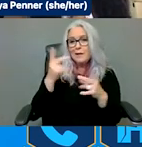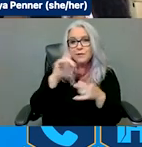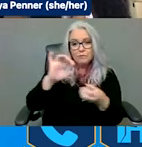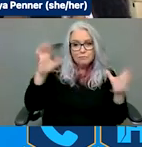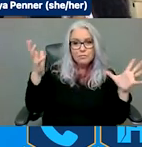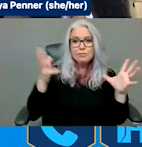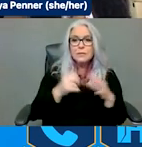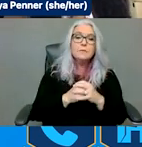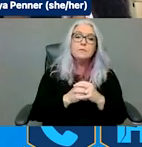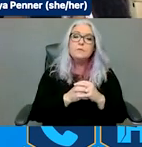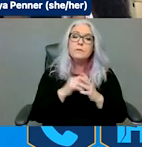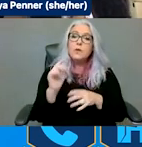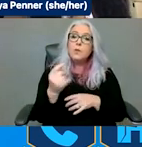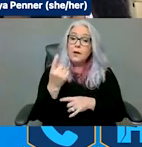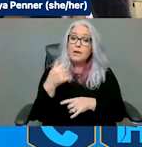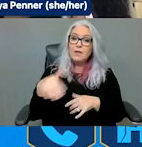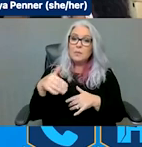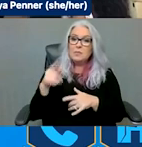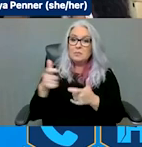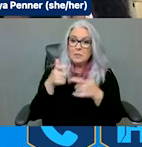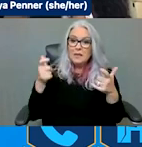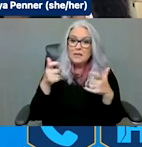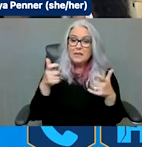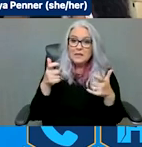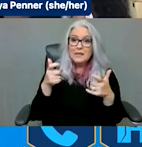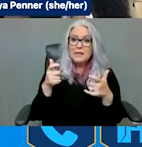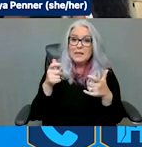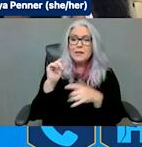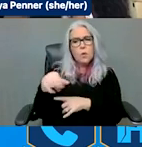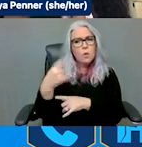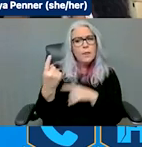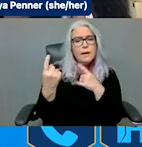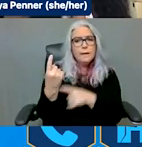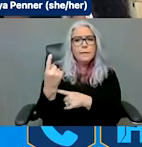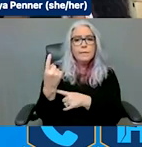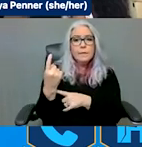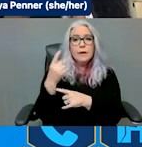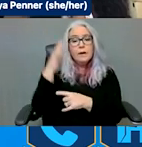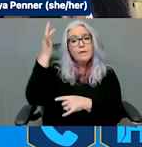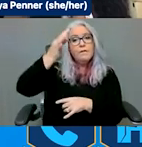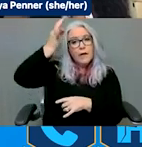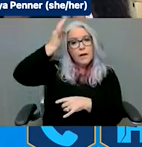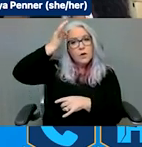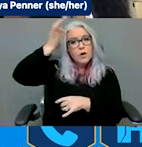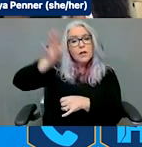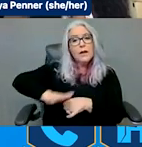point, federal areas we have this systemic barrier and this